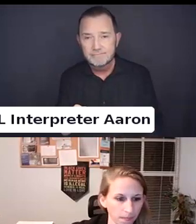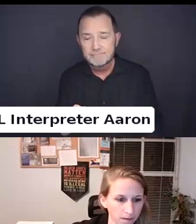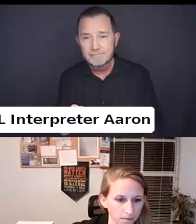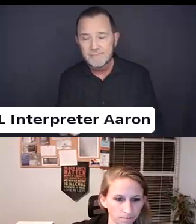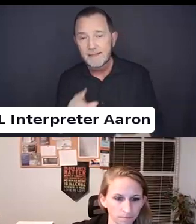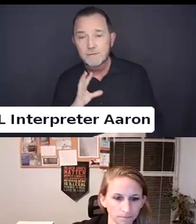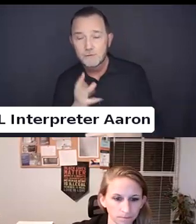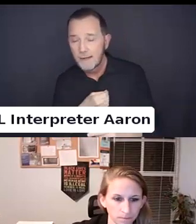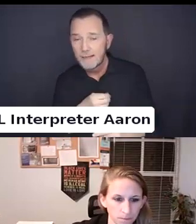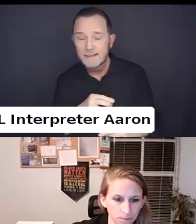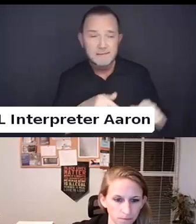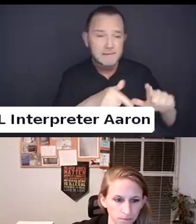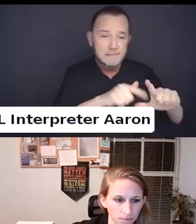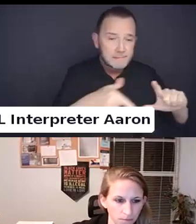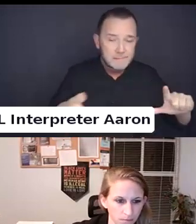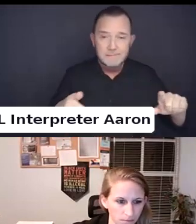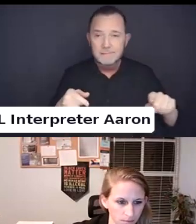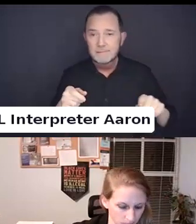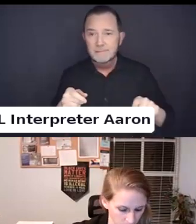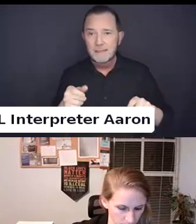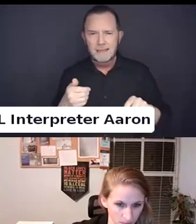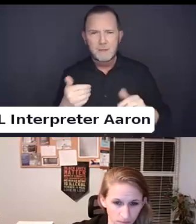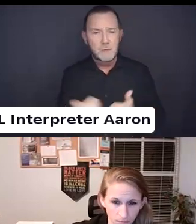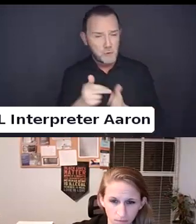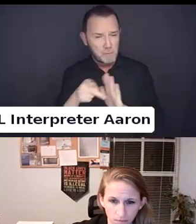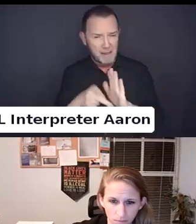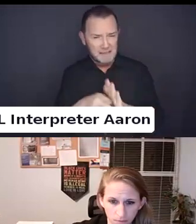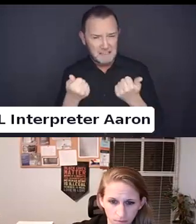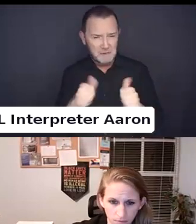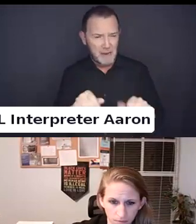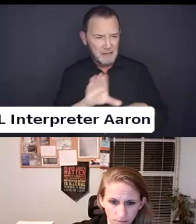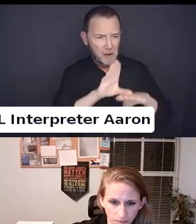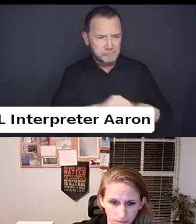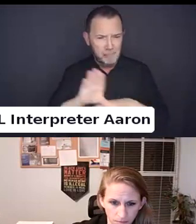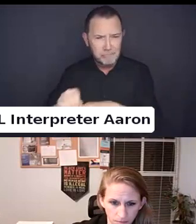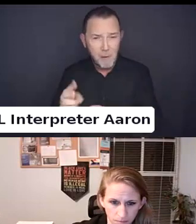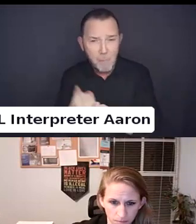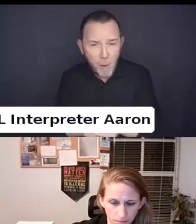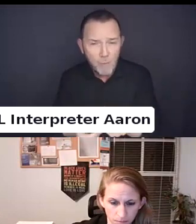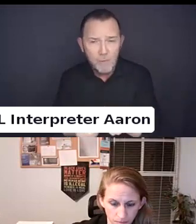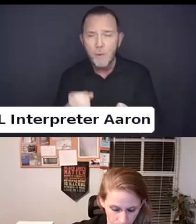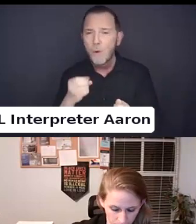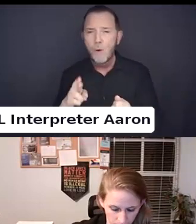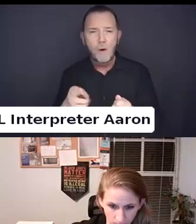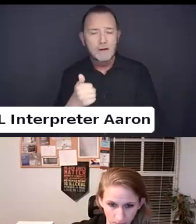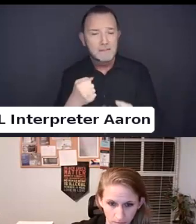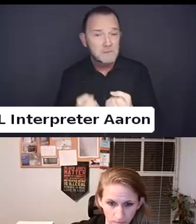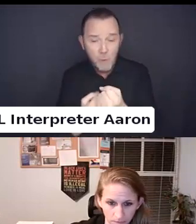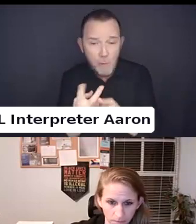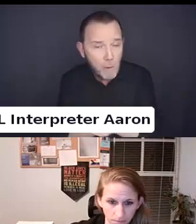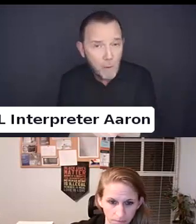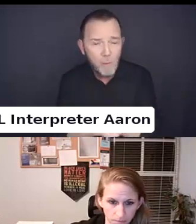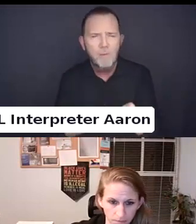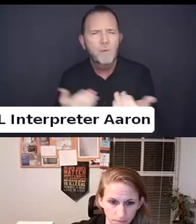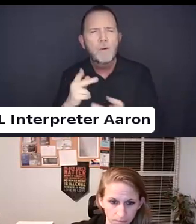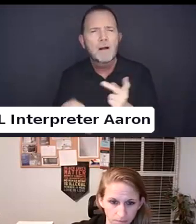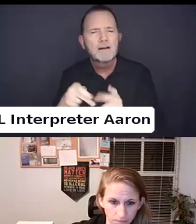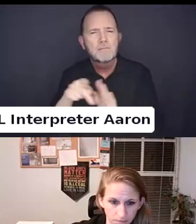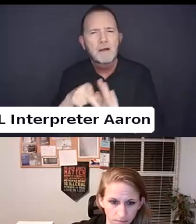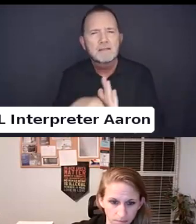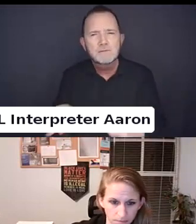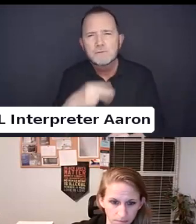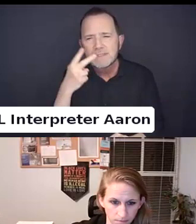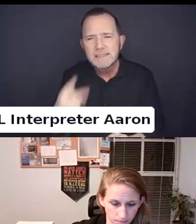efforts?